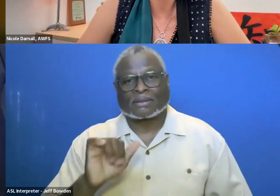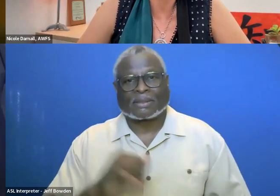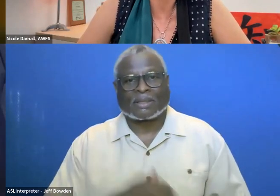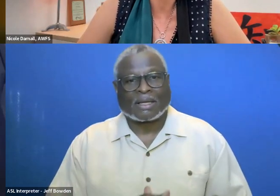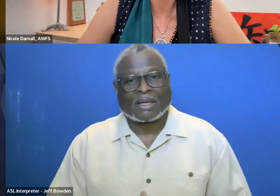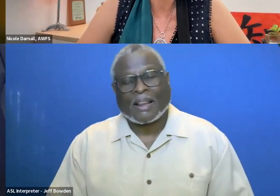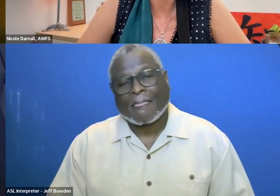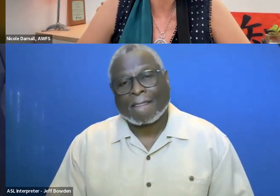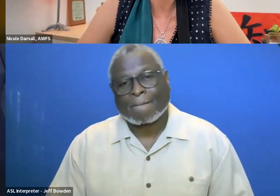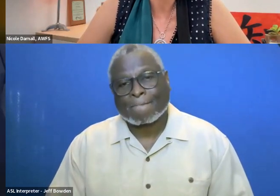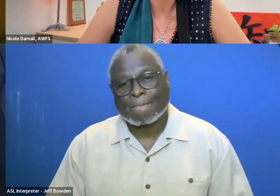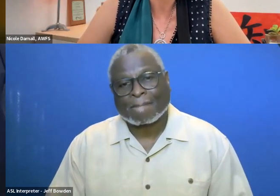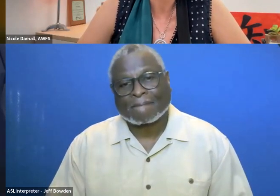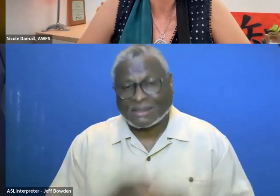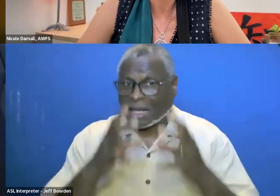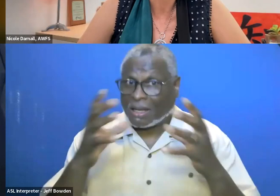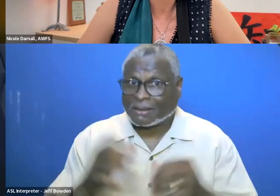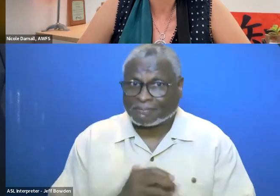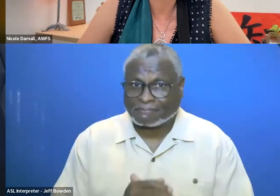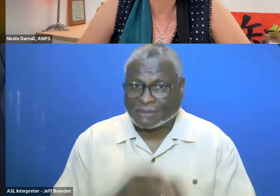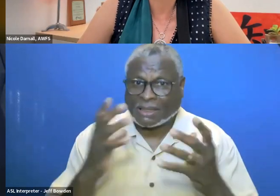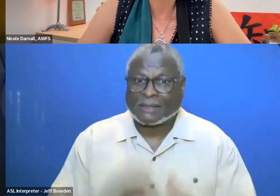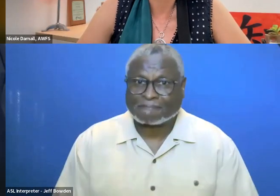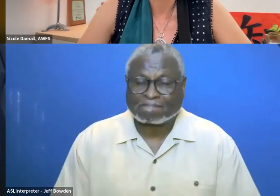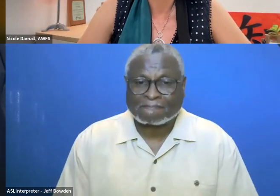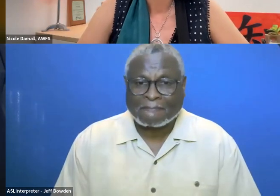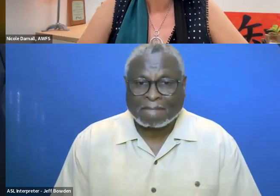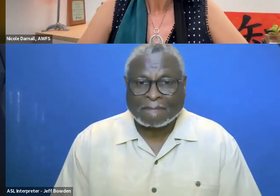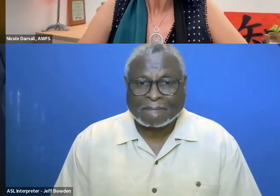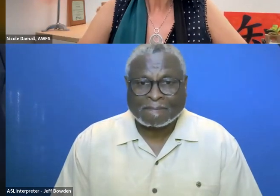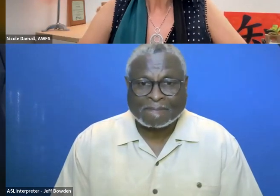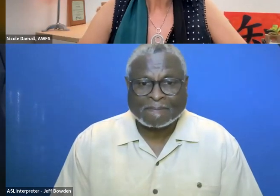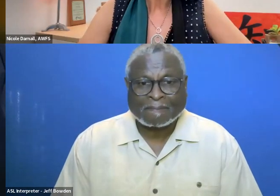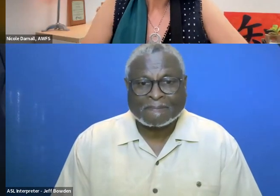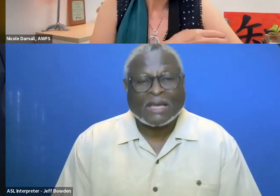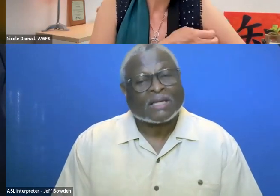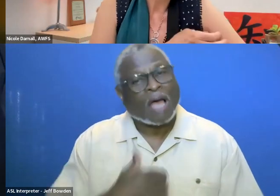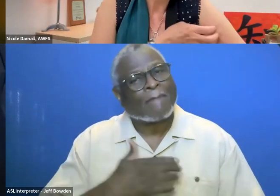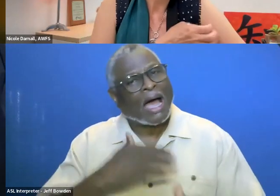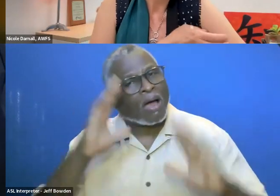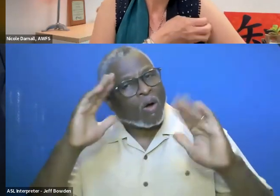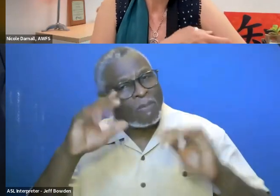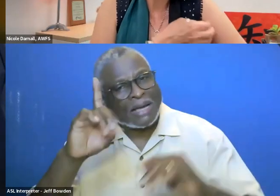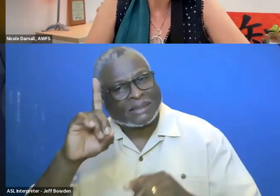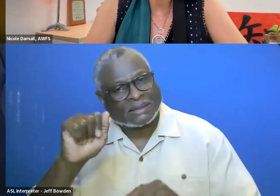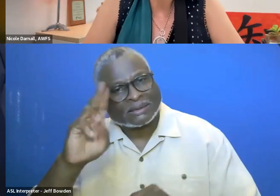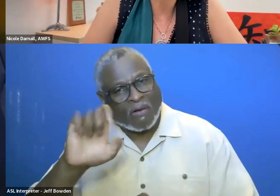It is a lot. So my hope is, Darryl, so you and the rest